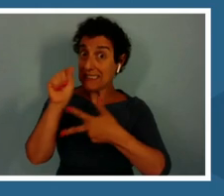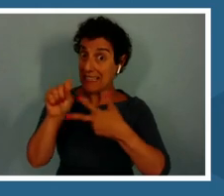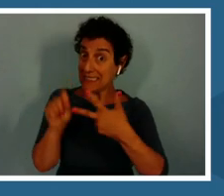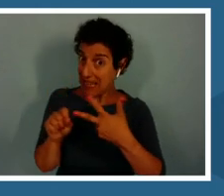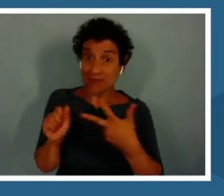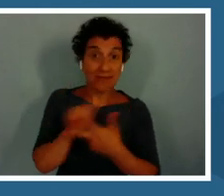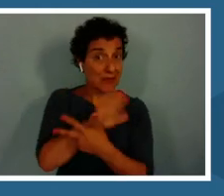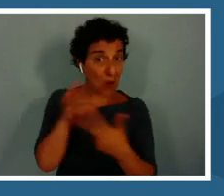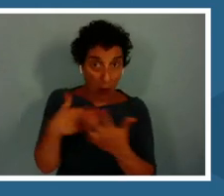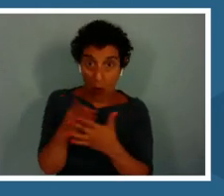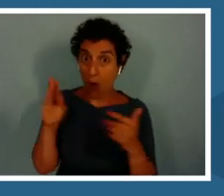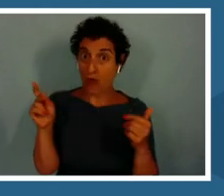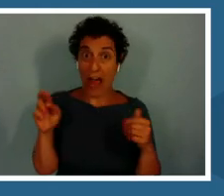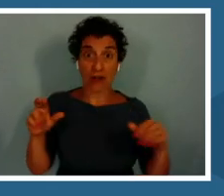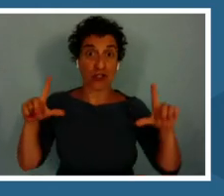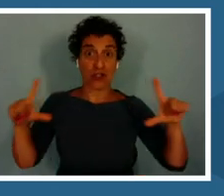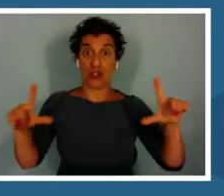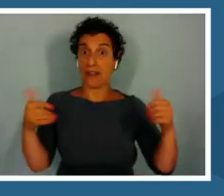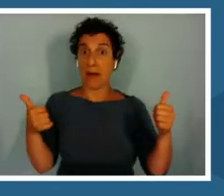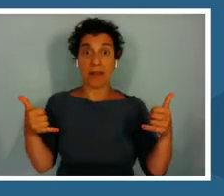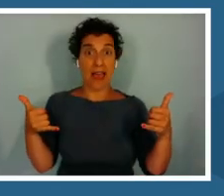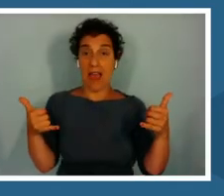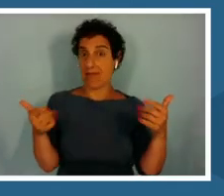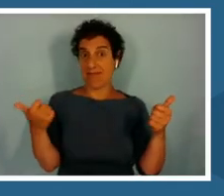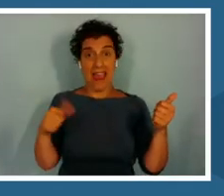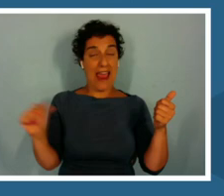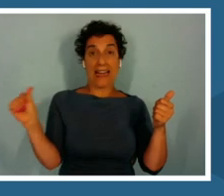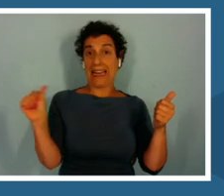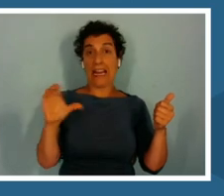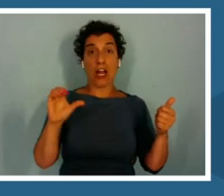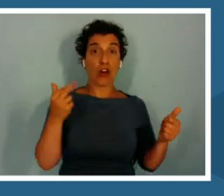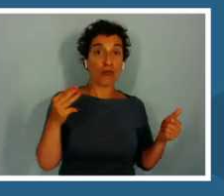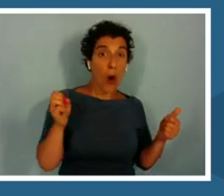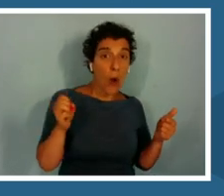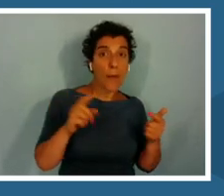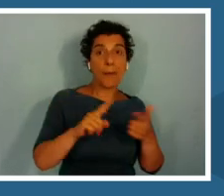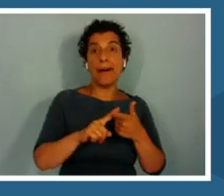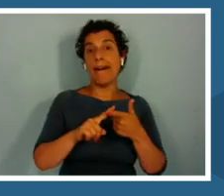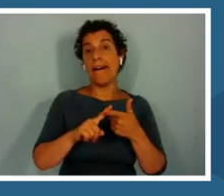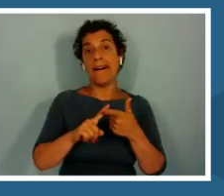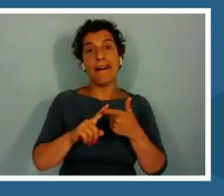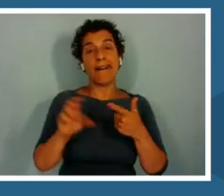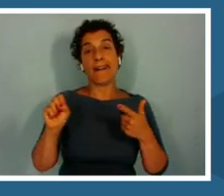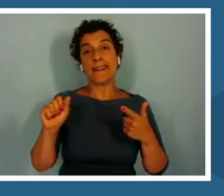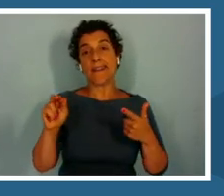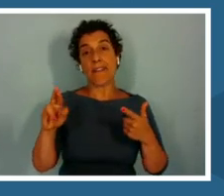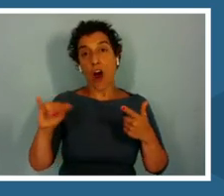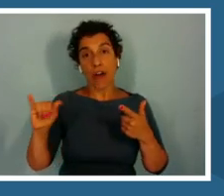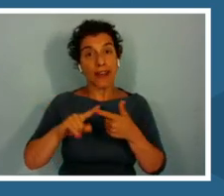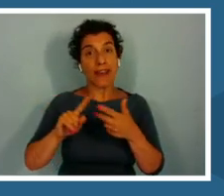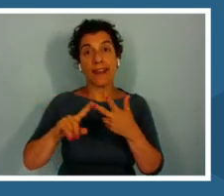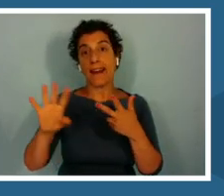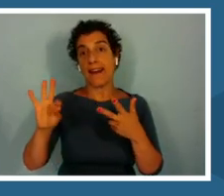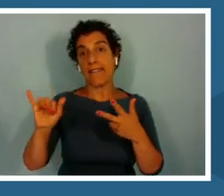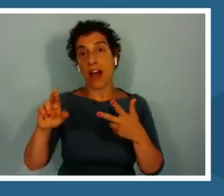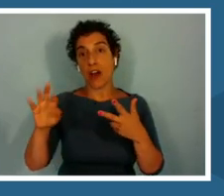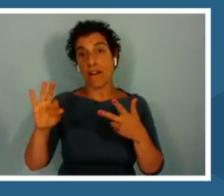Can play it through anything from chrome, to safari, to Firefox for soft . You don't